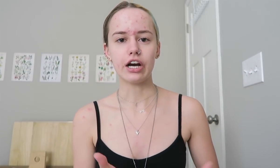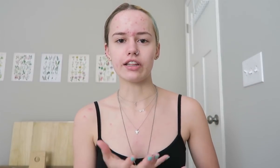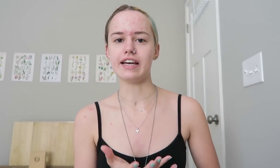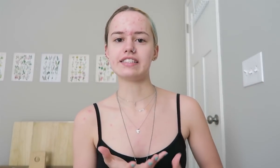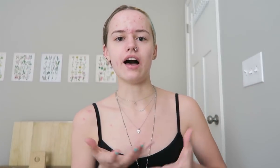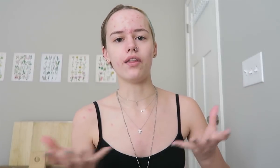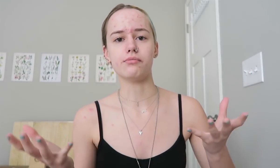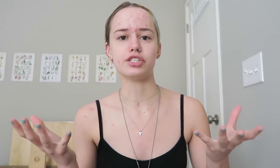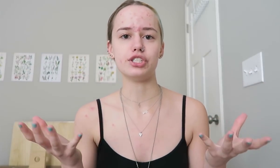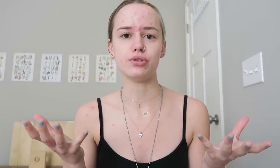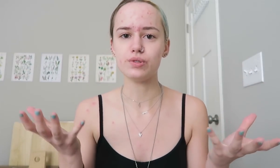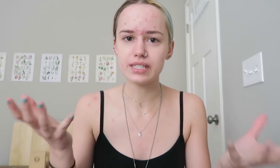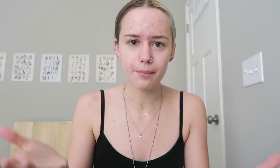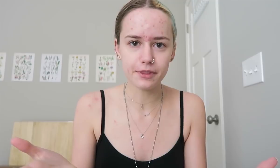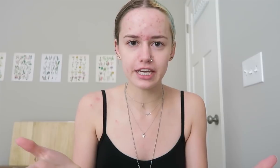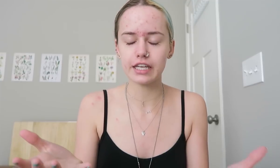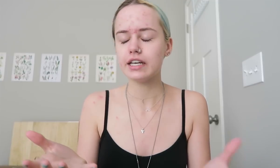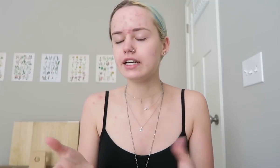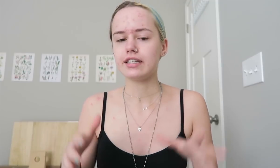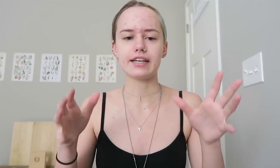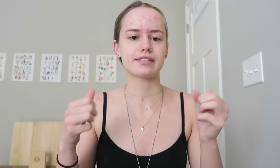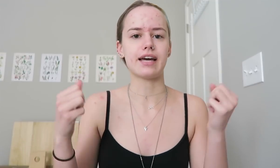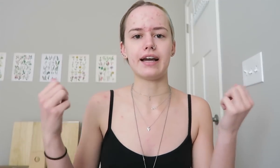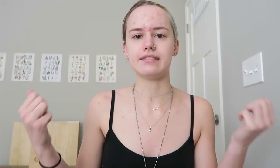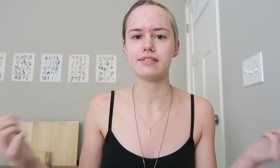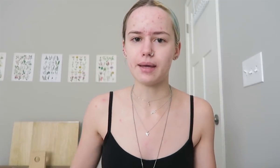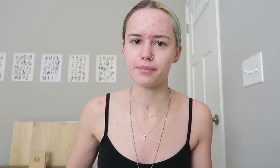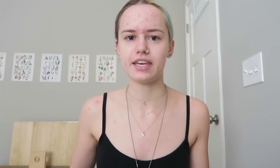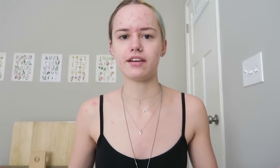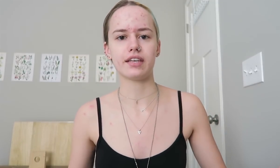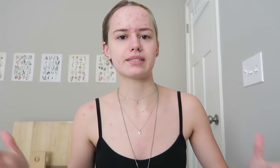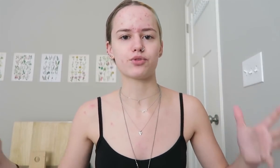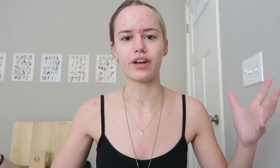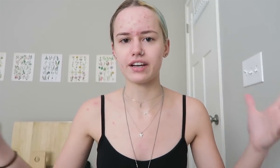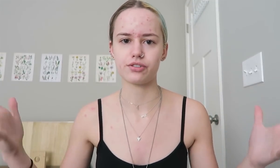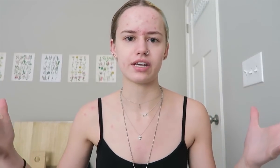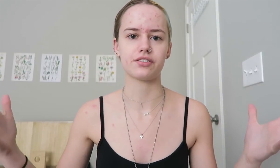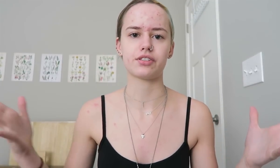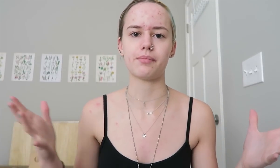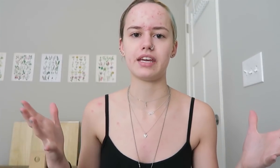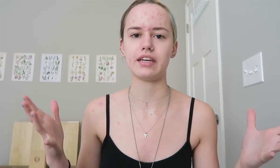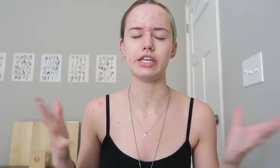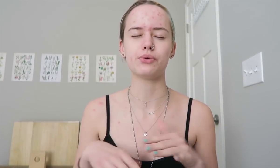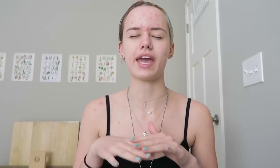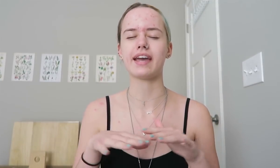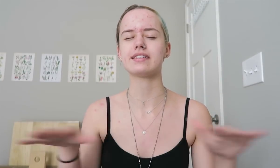or like tell them to do something, like sign something, and like, some sort of exercise or something,